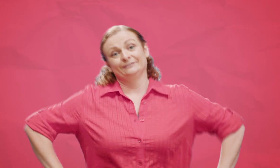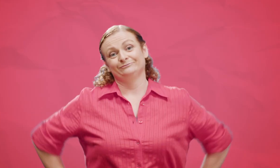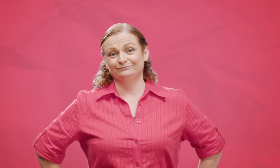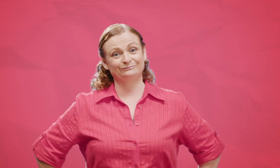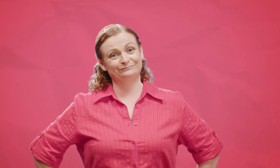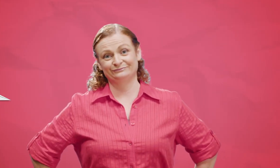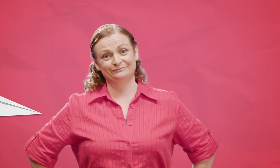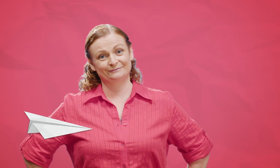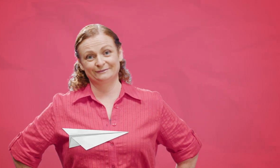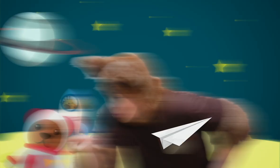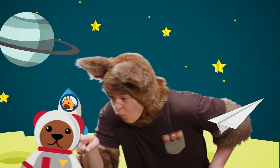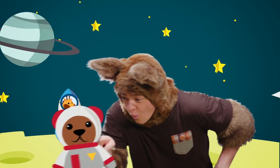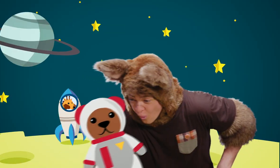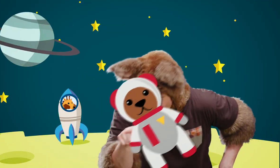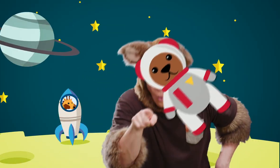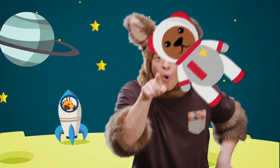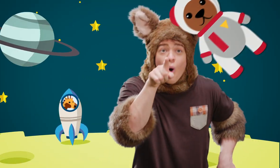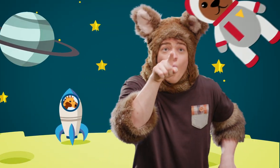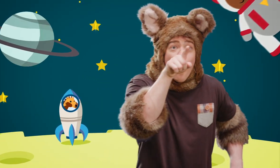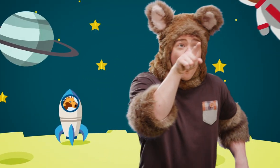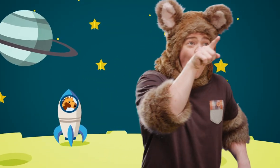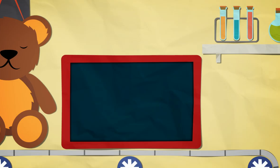Hmm. Wow.